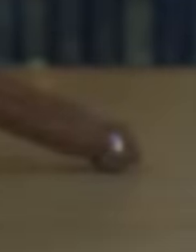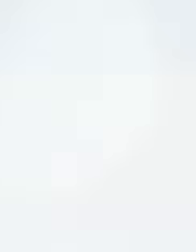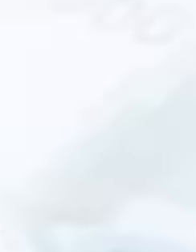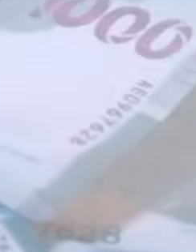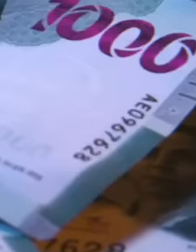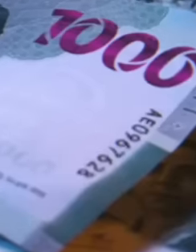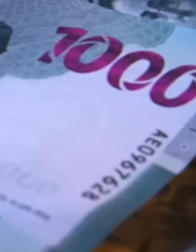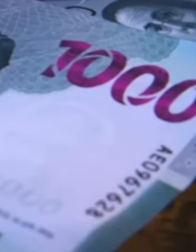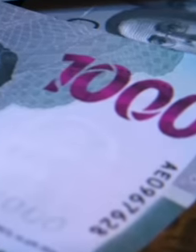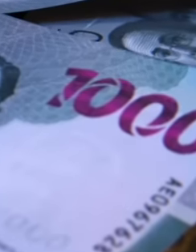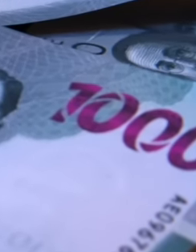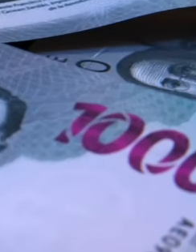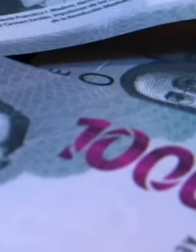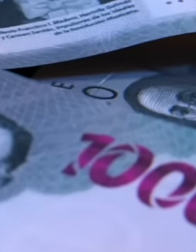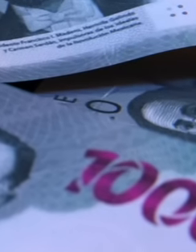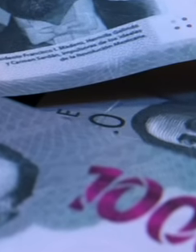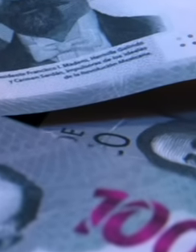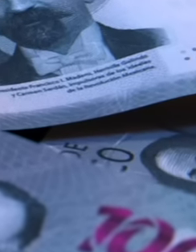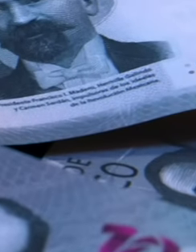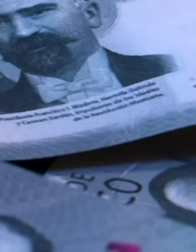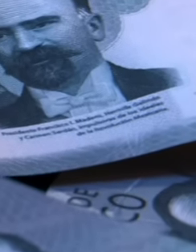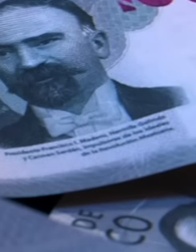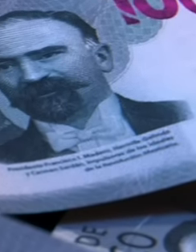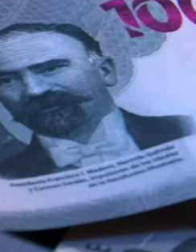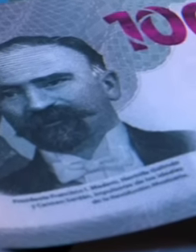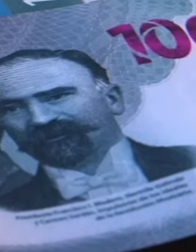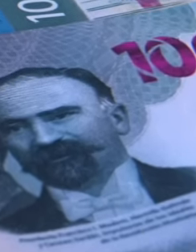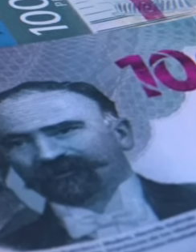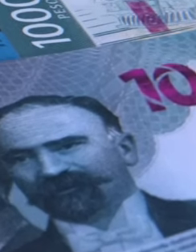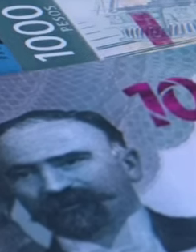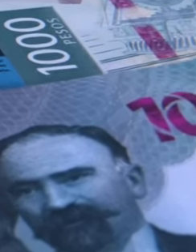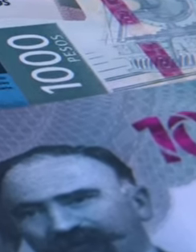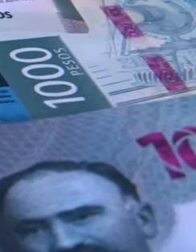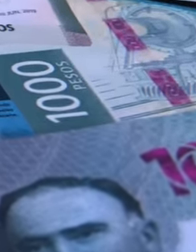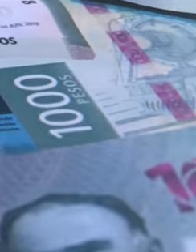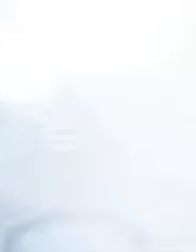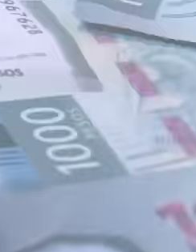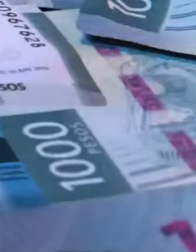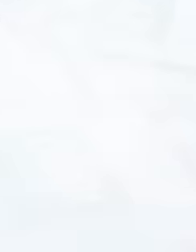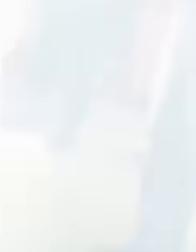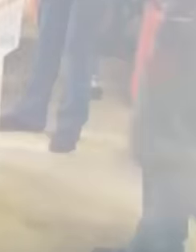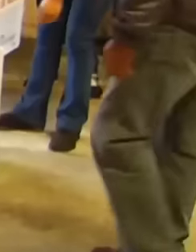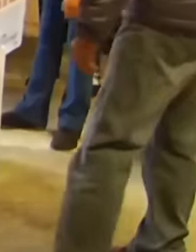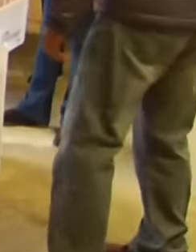earn the most money in Mexico and under this tenor they do not want the popular election